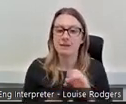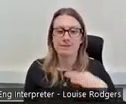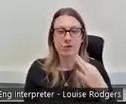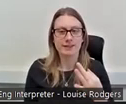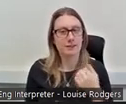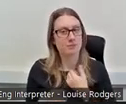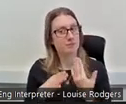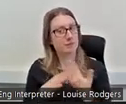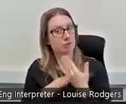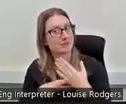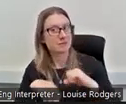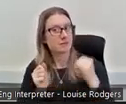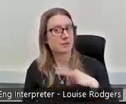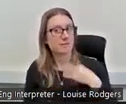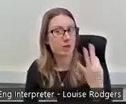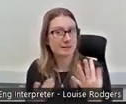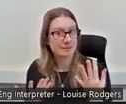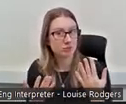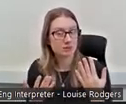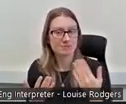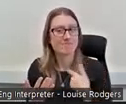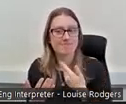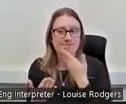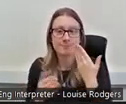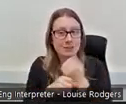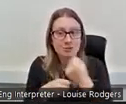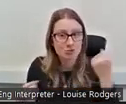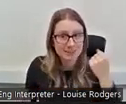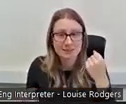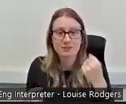volunteering, you know, like I said don't have a degree purely comes down in my own experiences in